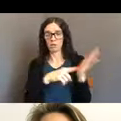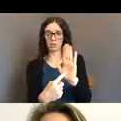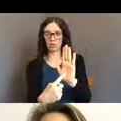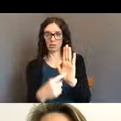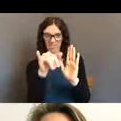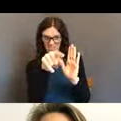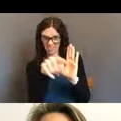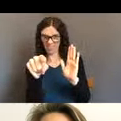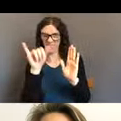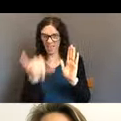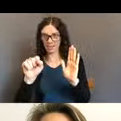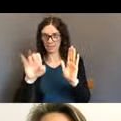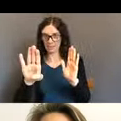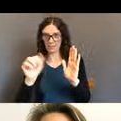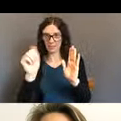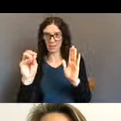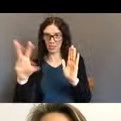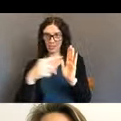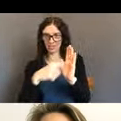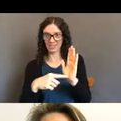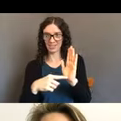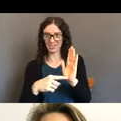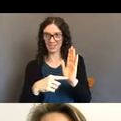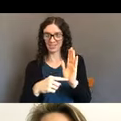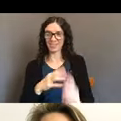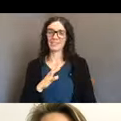So I'm very excited; it's the best birthday present that I could ask for